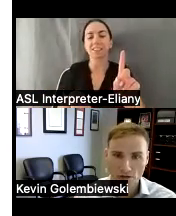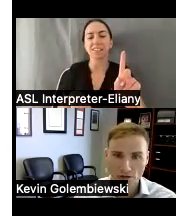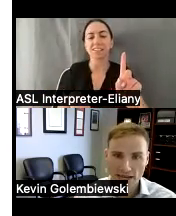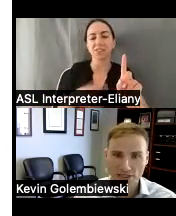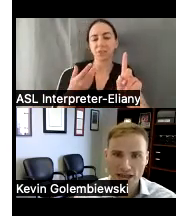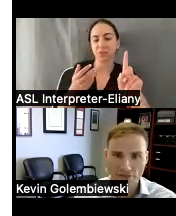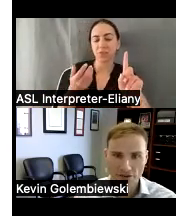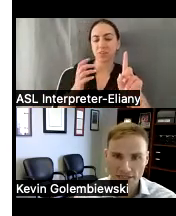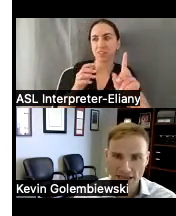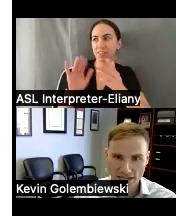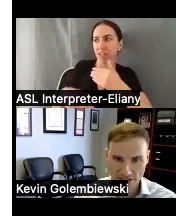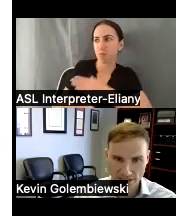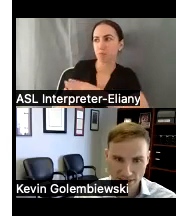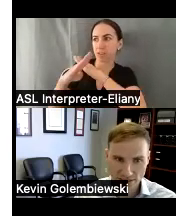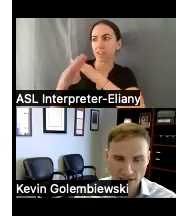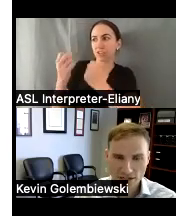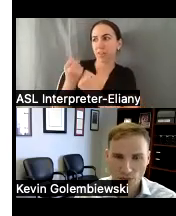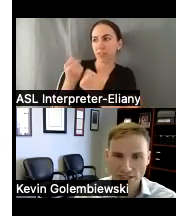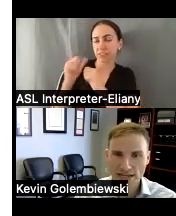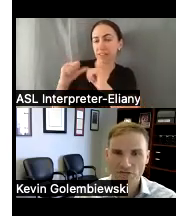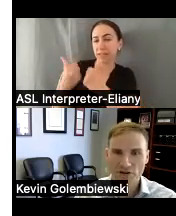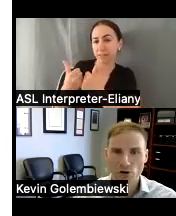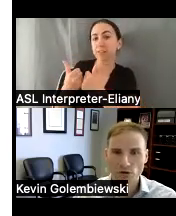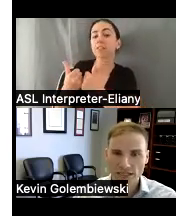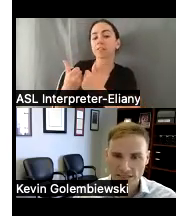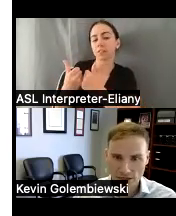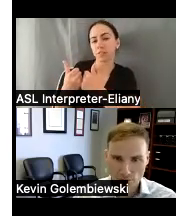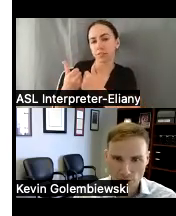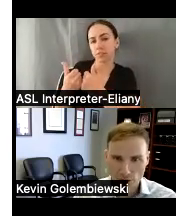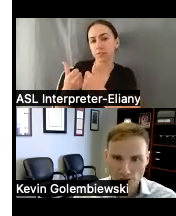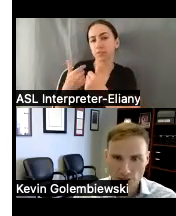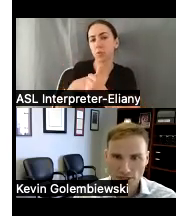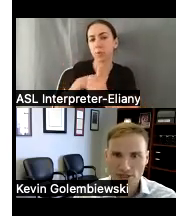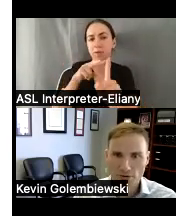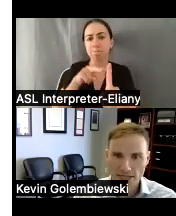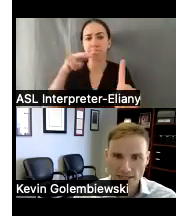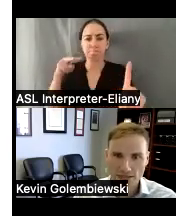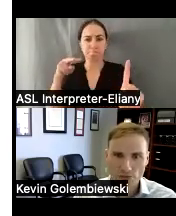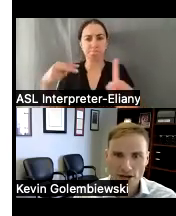of protection advocacy agencies so we take a very holistic approach to protecting the